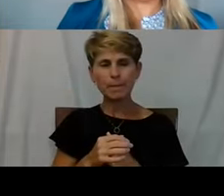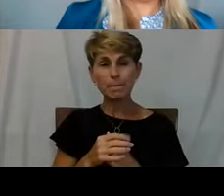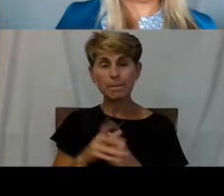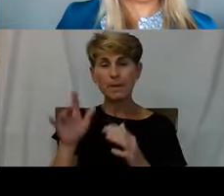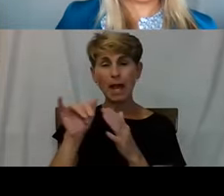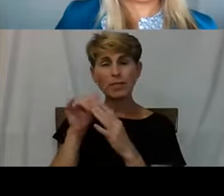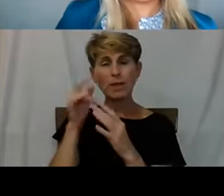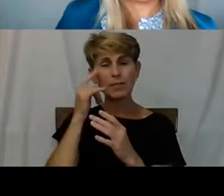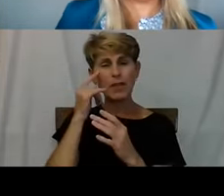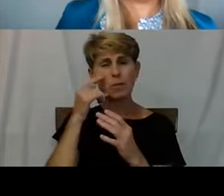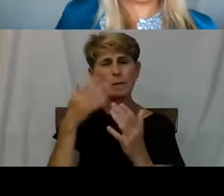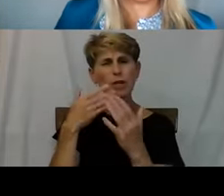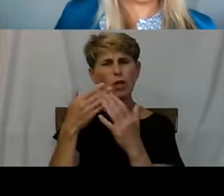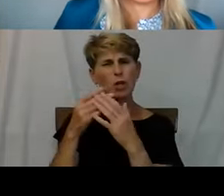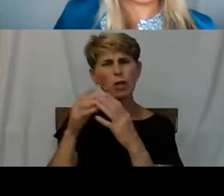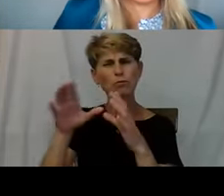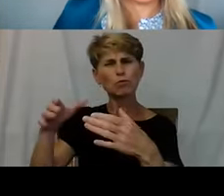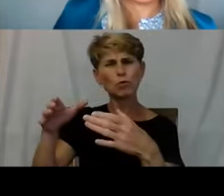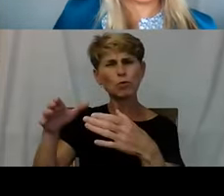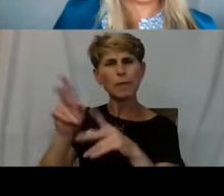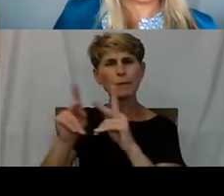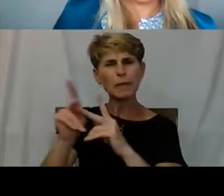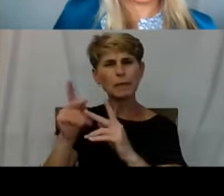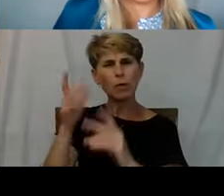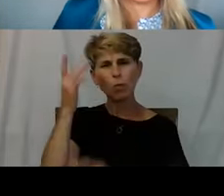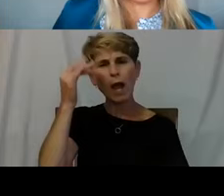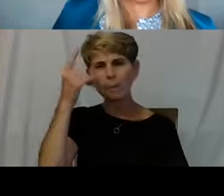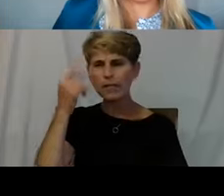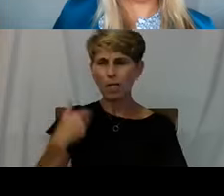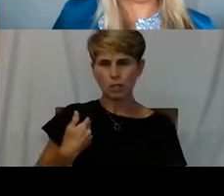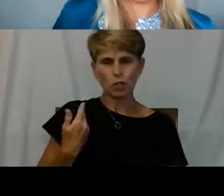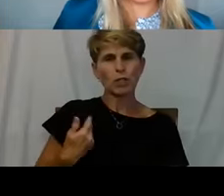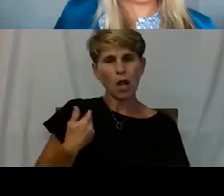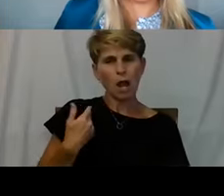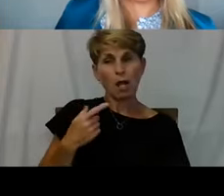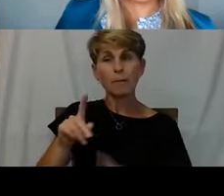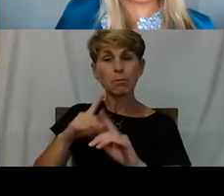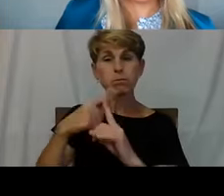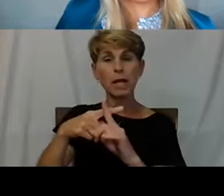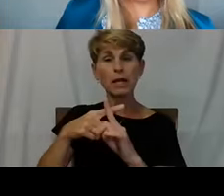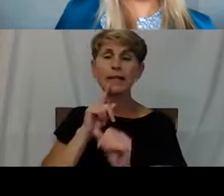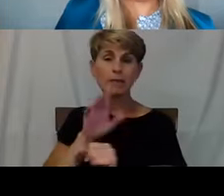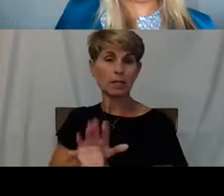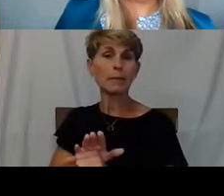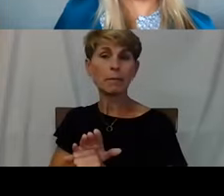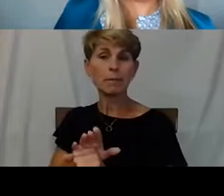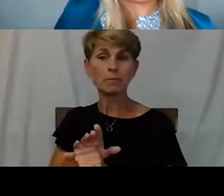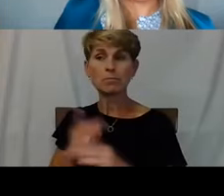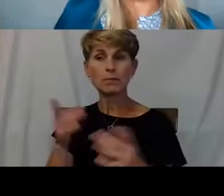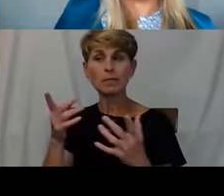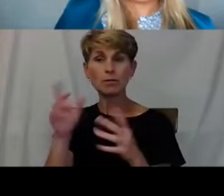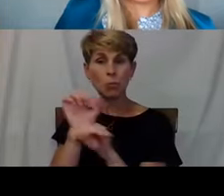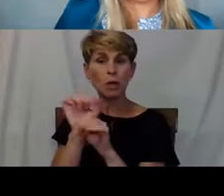'cause they're young and it's not just idealistic. They made a commitment to get out on the street and be with people and they're having a good time.